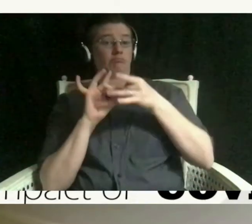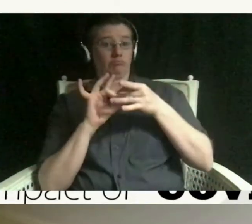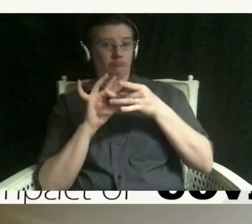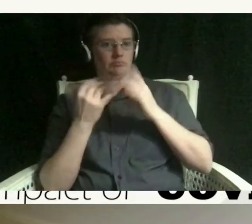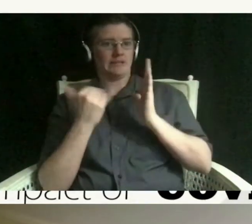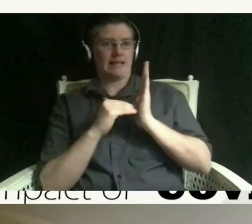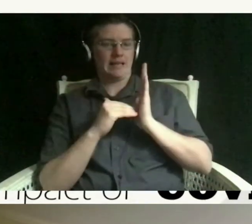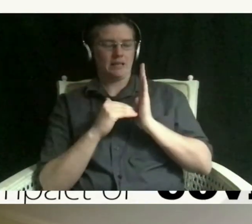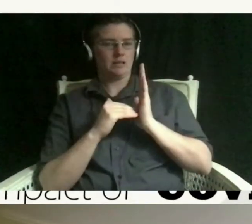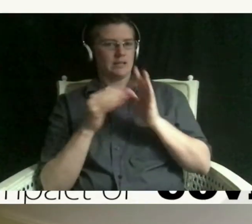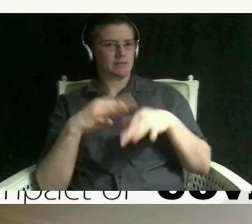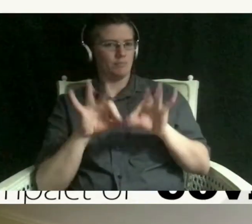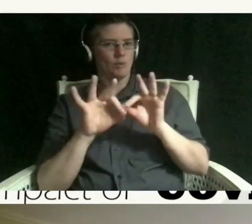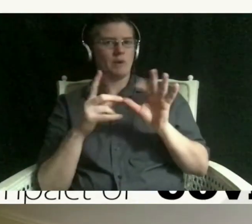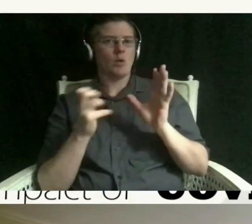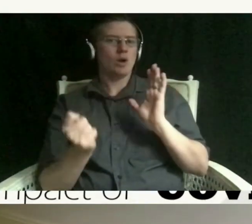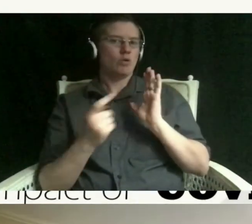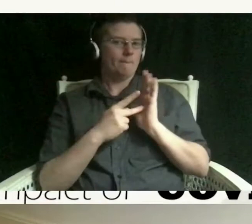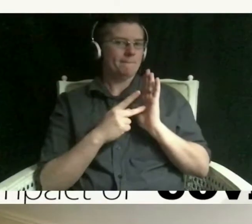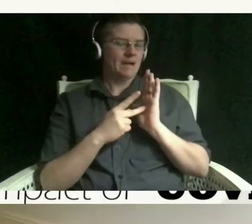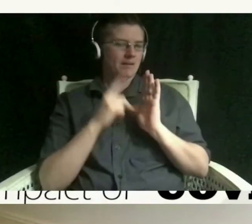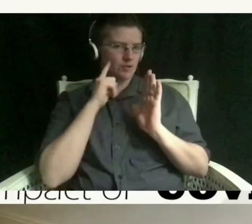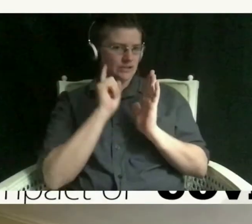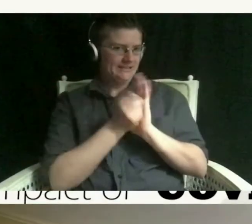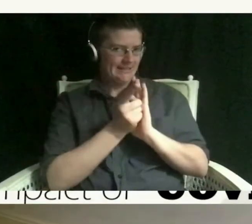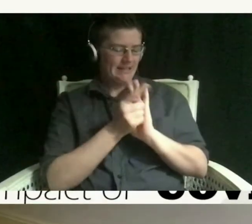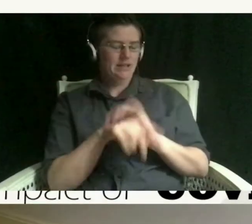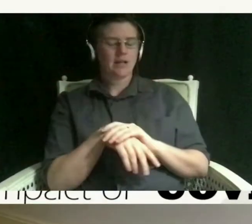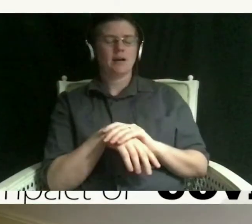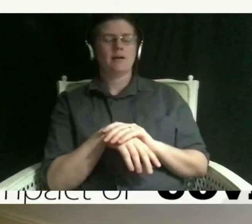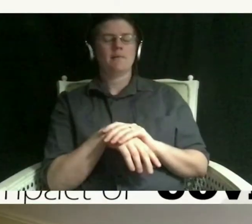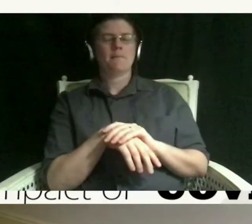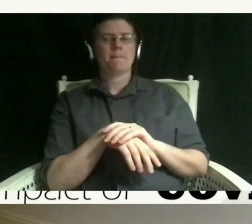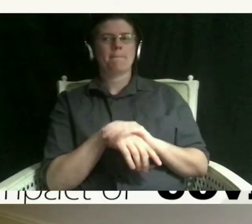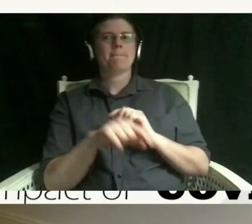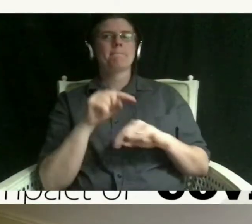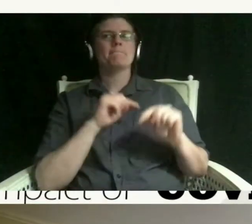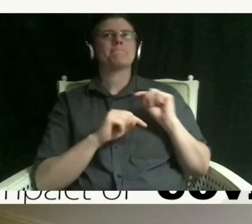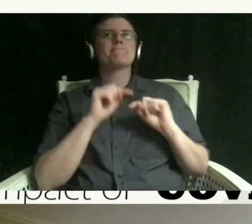back up just a quick second before i get to that and say that one of the things that's happened